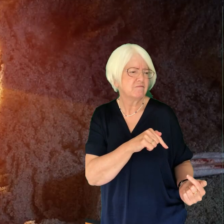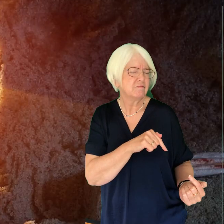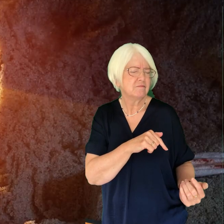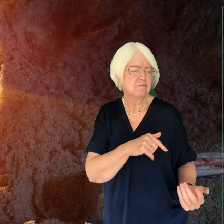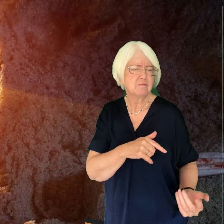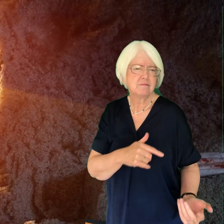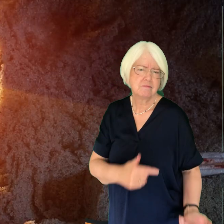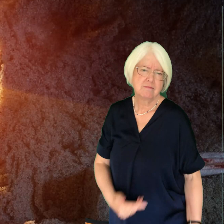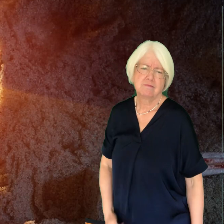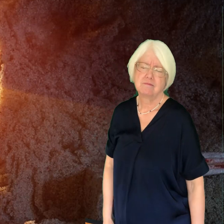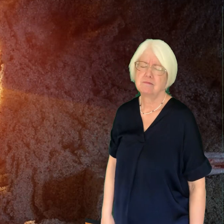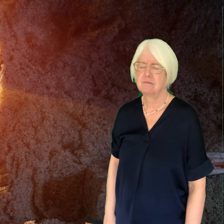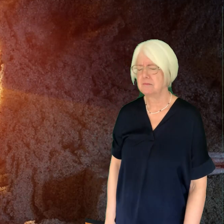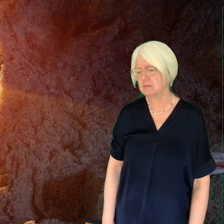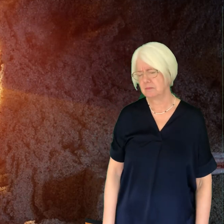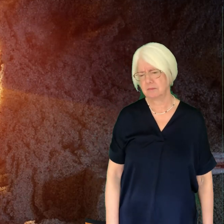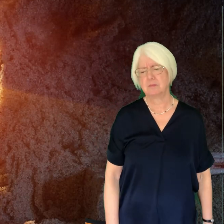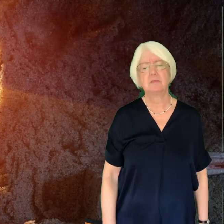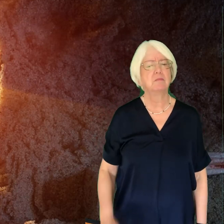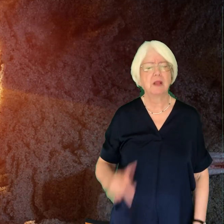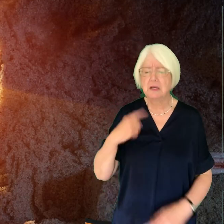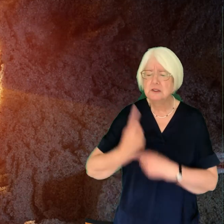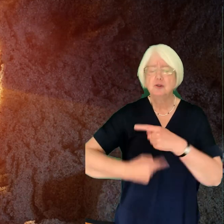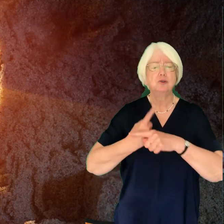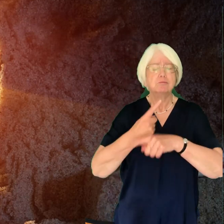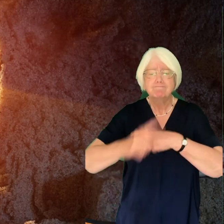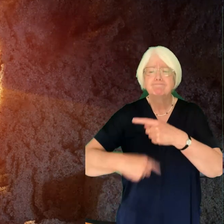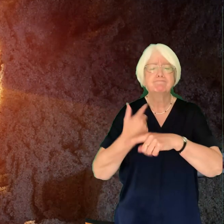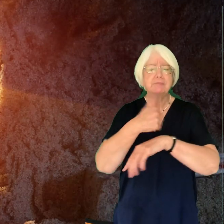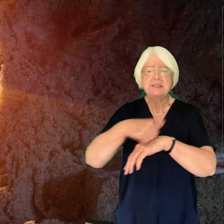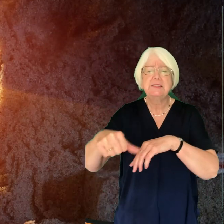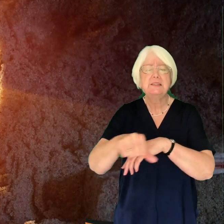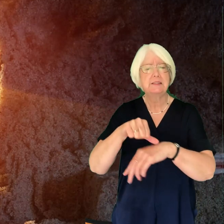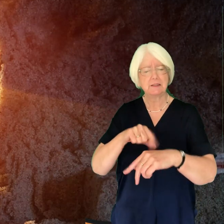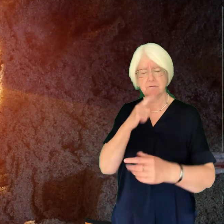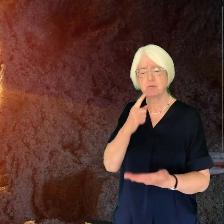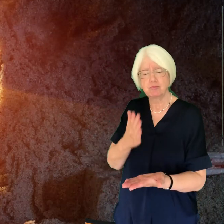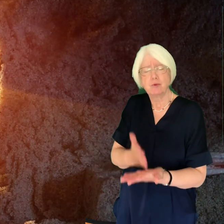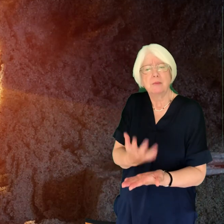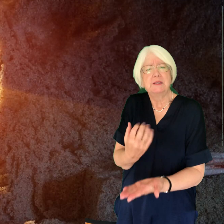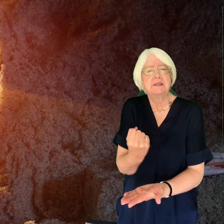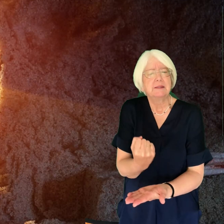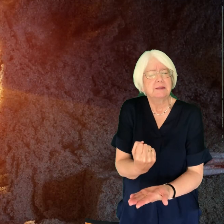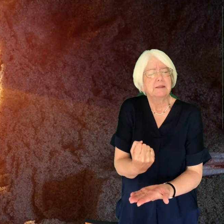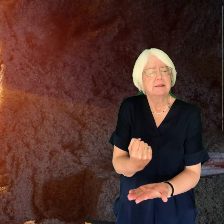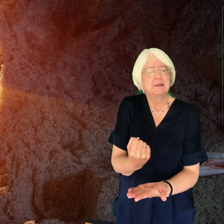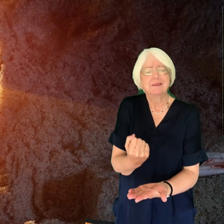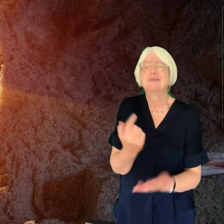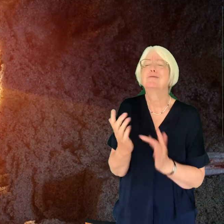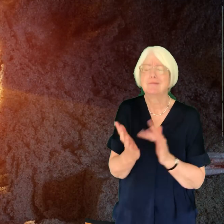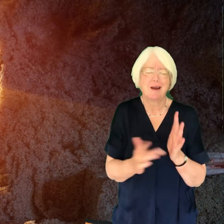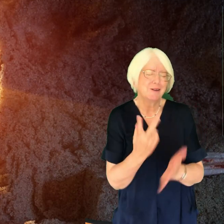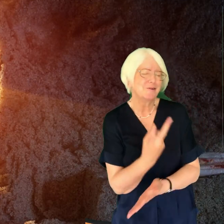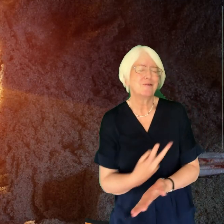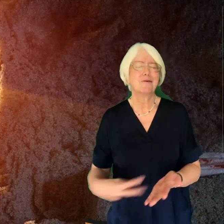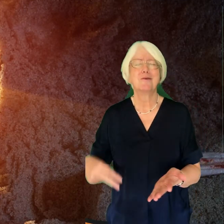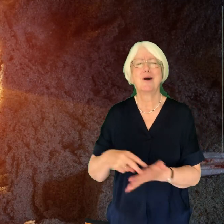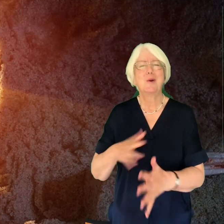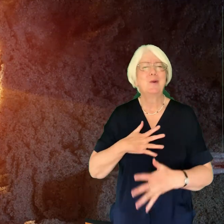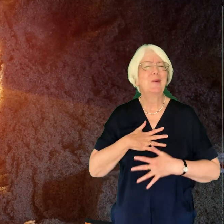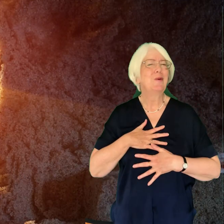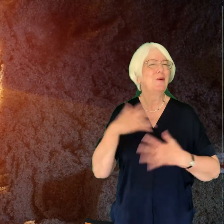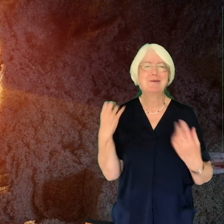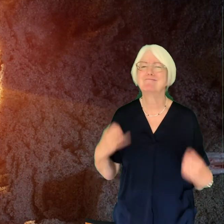each Easter bears the promise Christ rose a glorious day